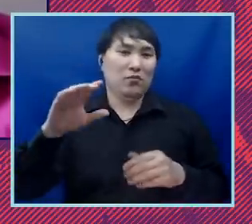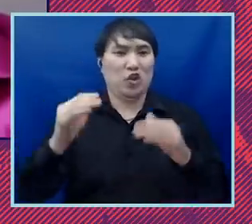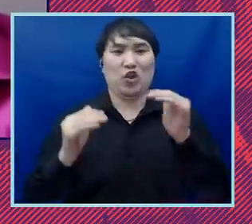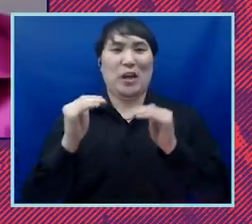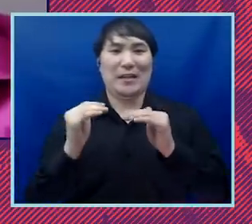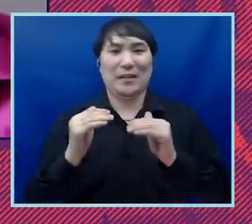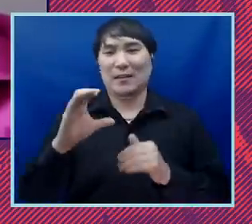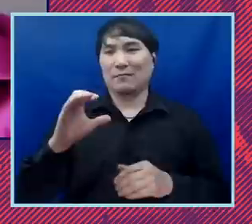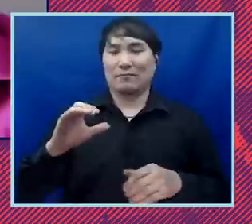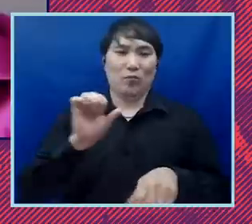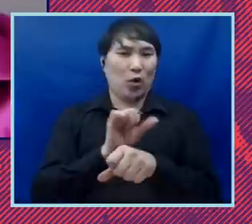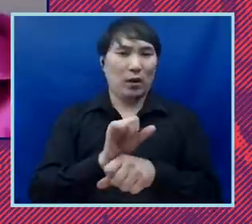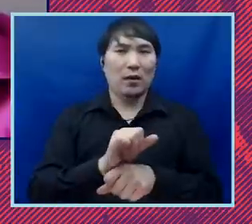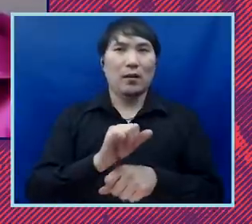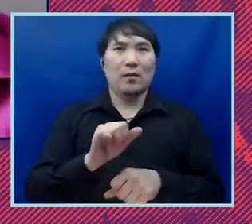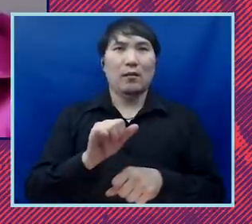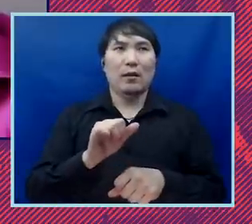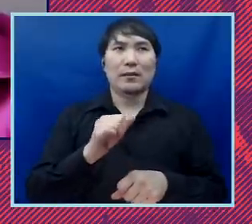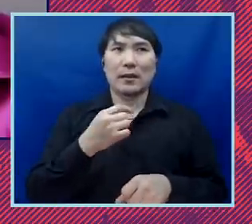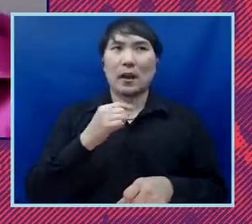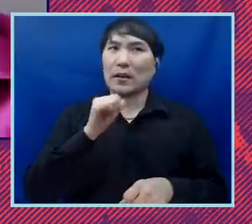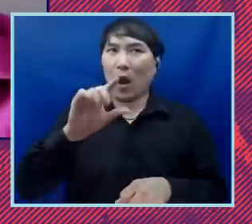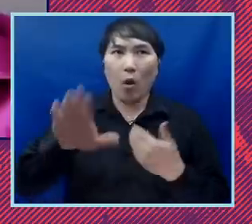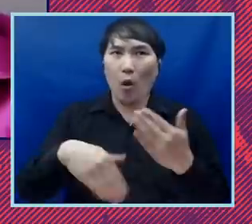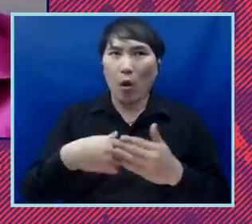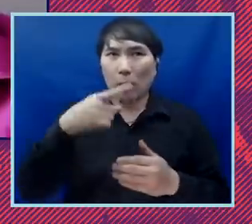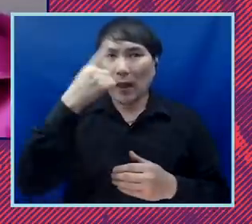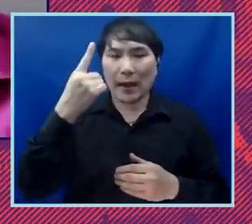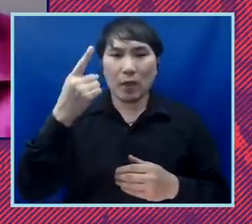well you know not all black and brown people are criminals so what are you doing on racial justice